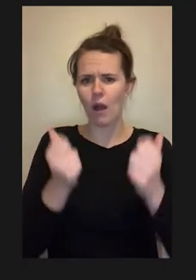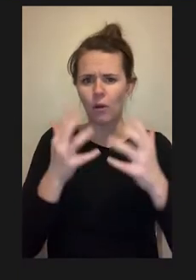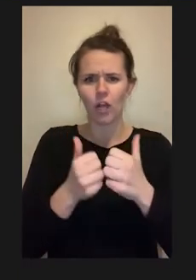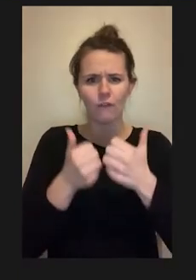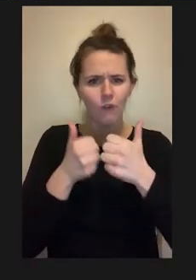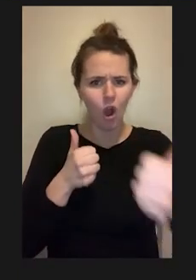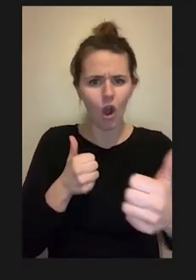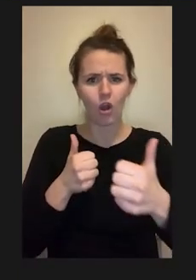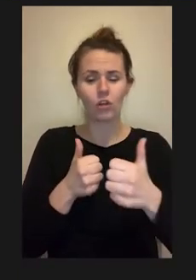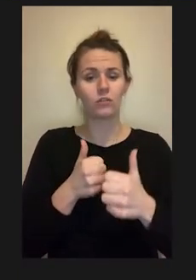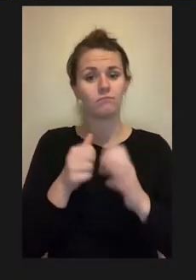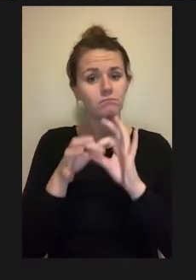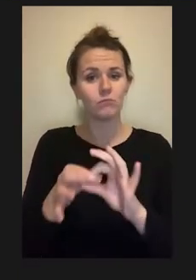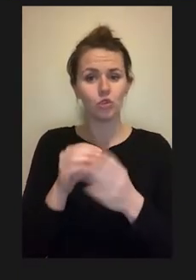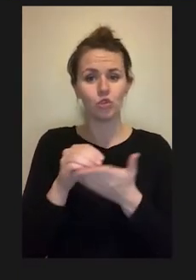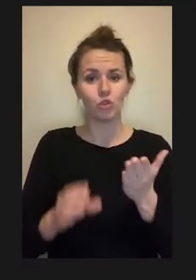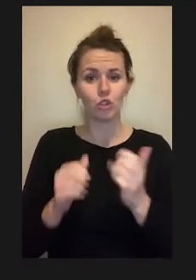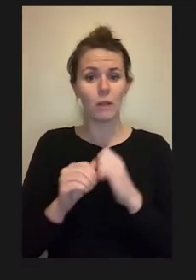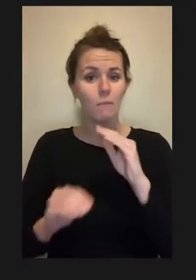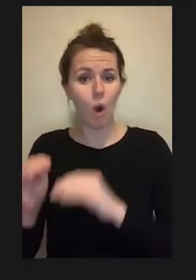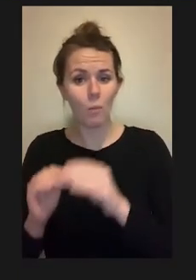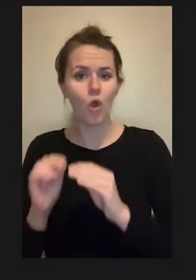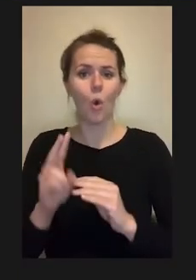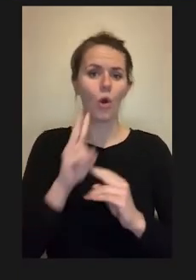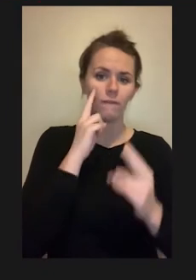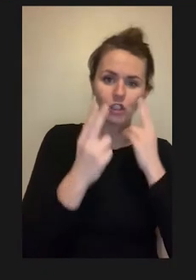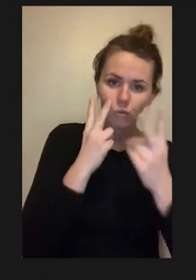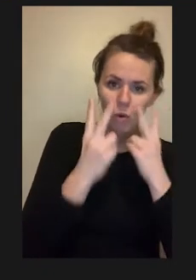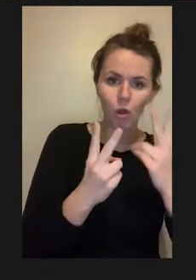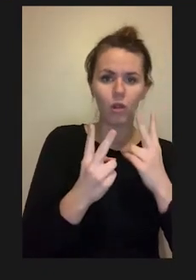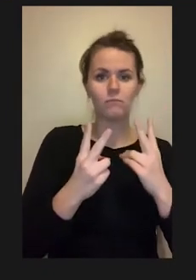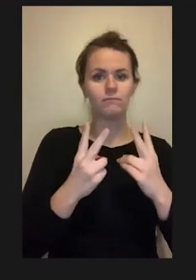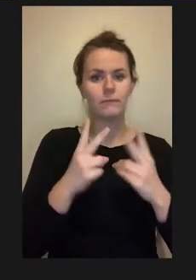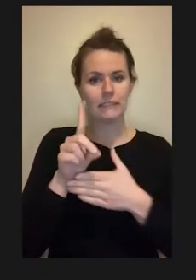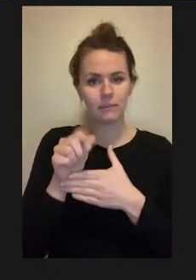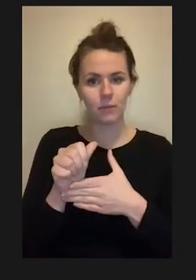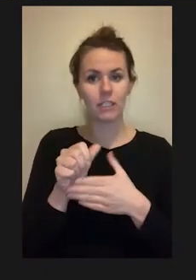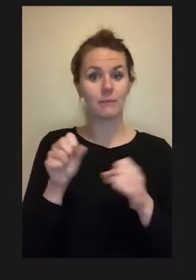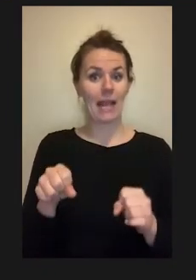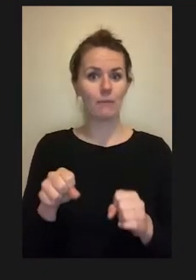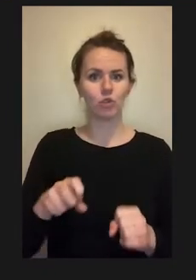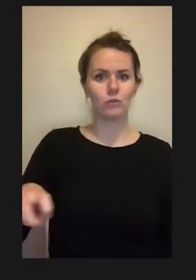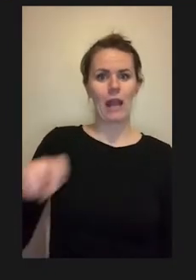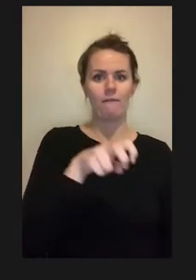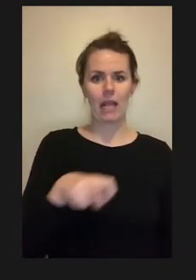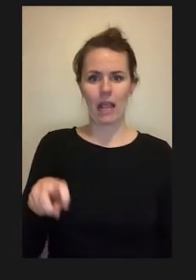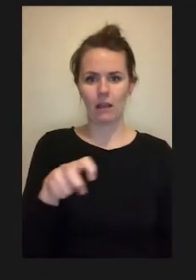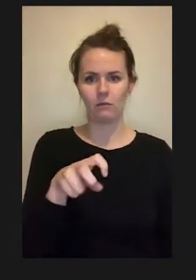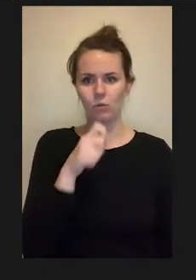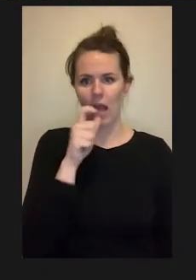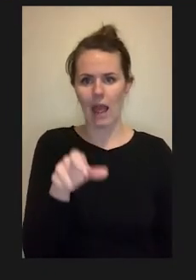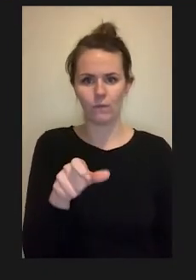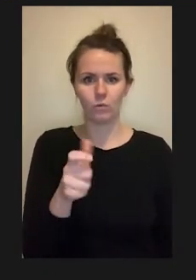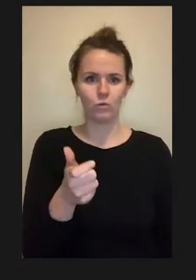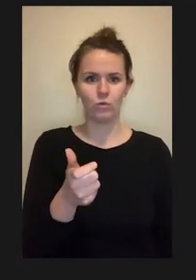with visual or mobility impairments being able to navigate that without really having to worry about